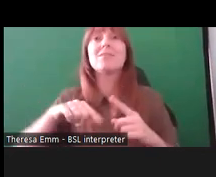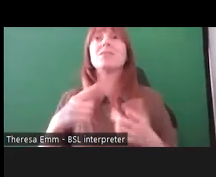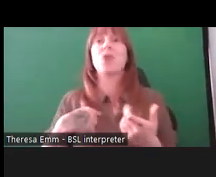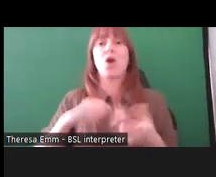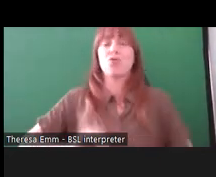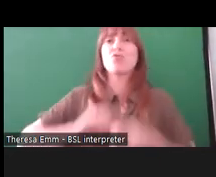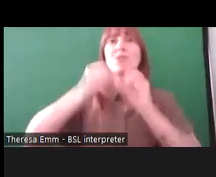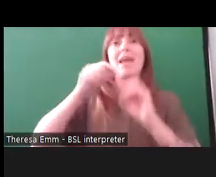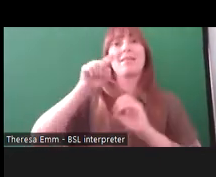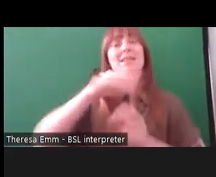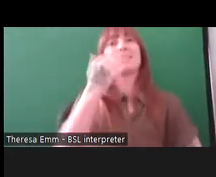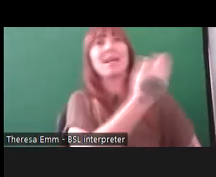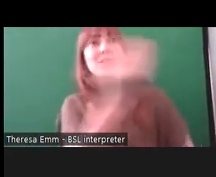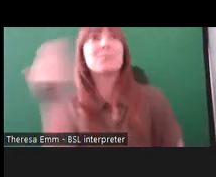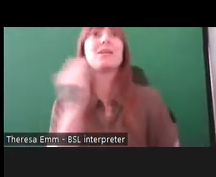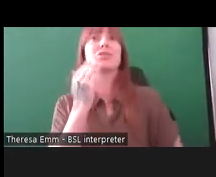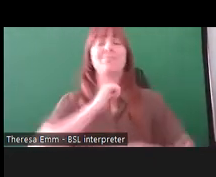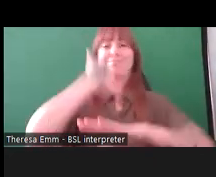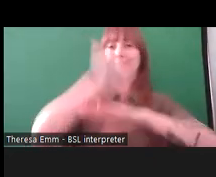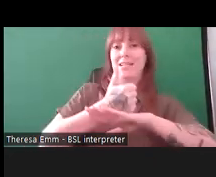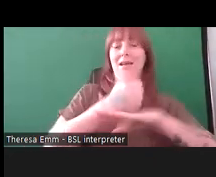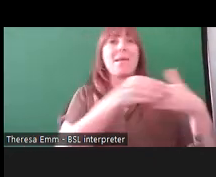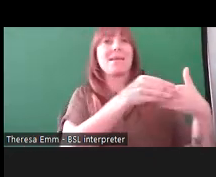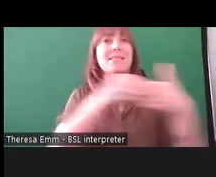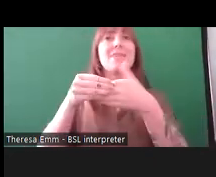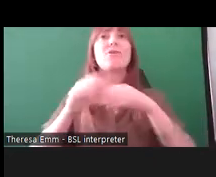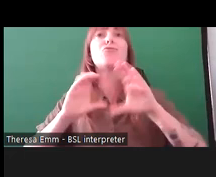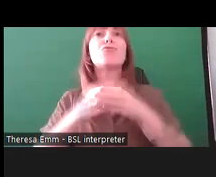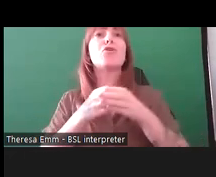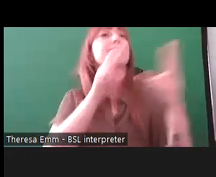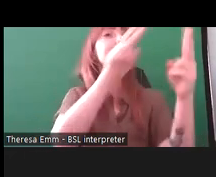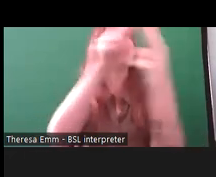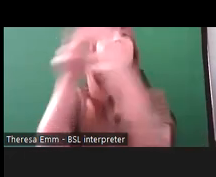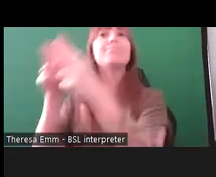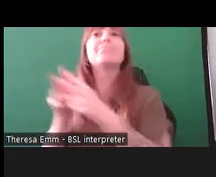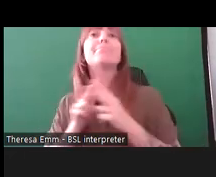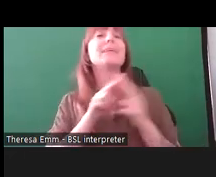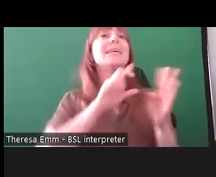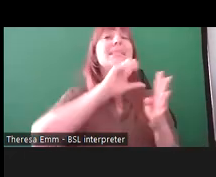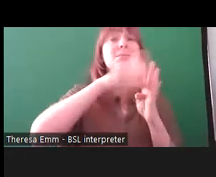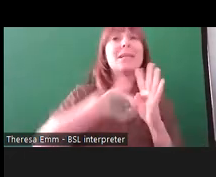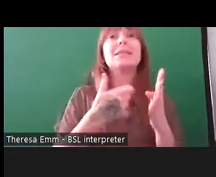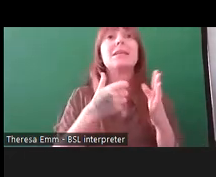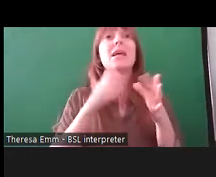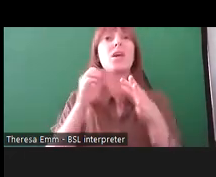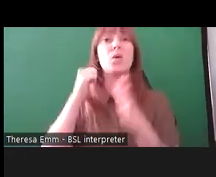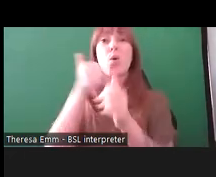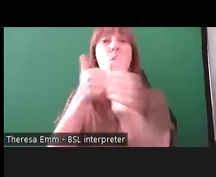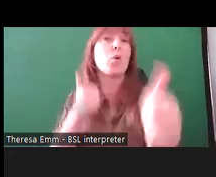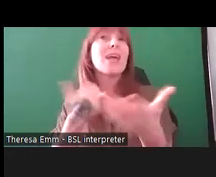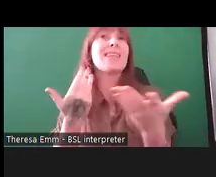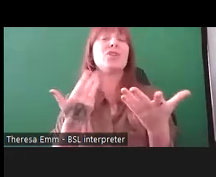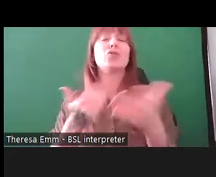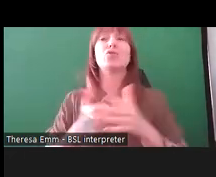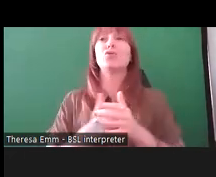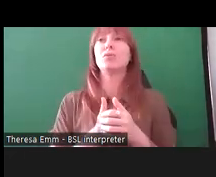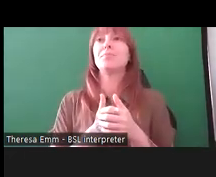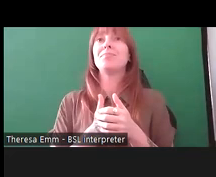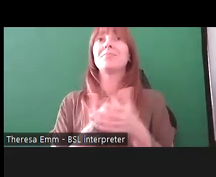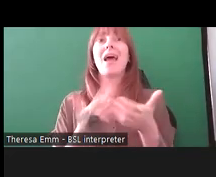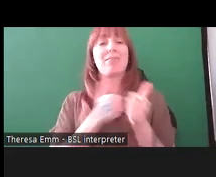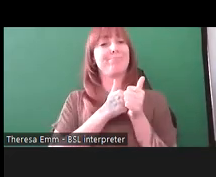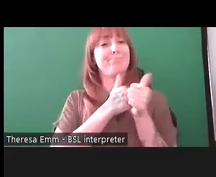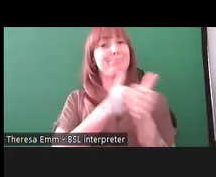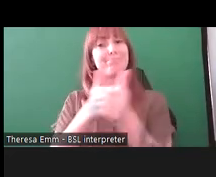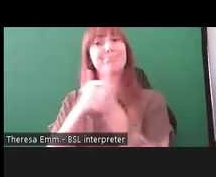group, through contacting disabled people's organizations and allies of those organizations,